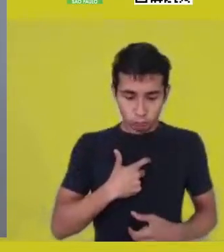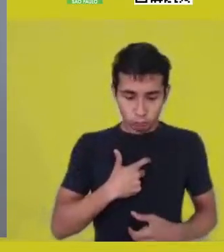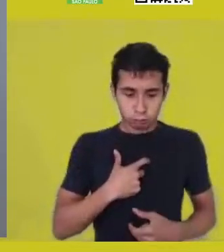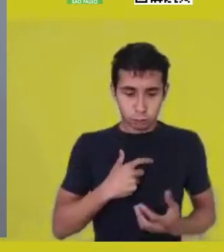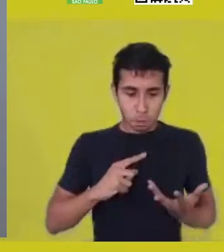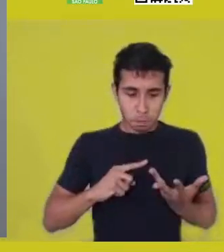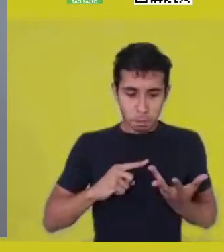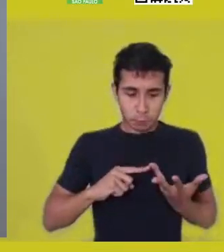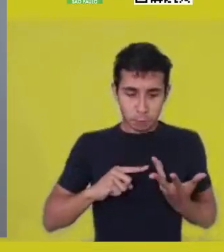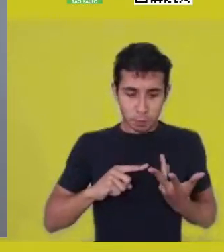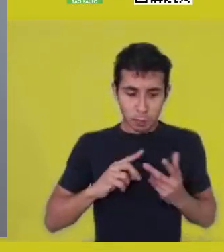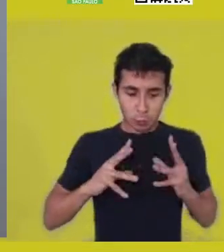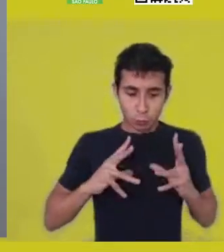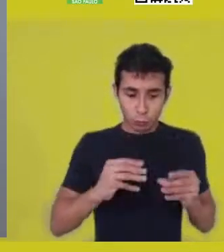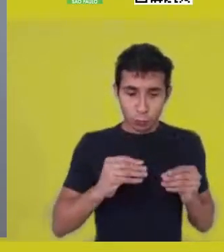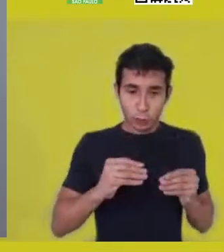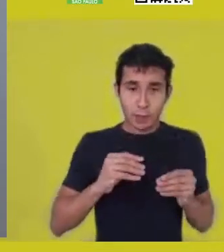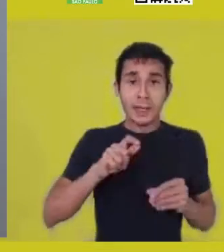we cannot disconnect from anything.